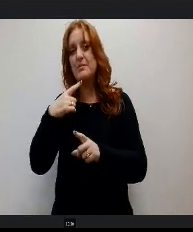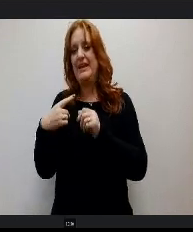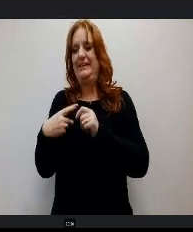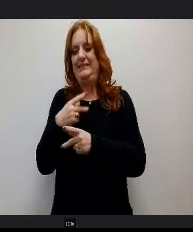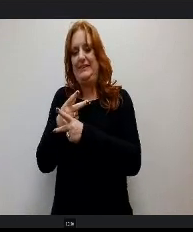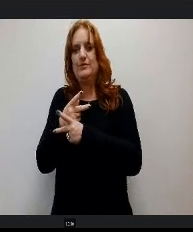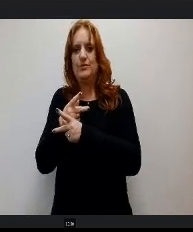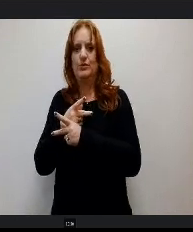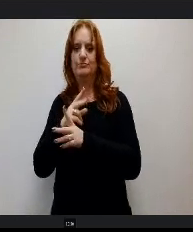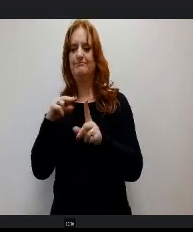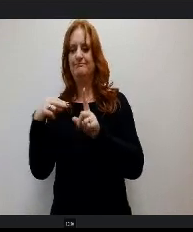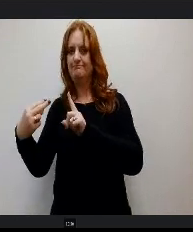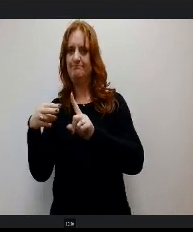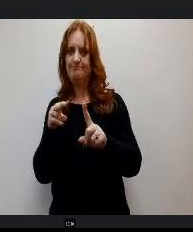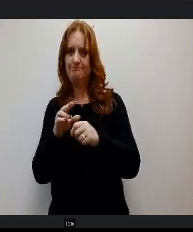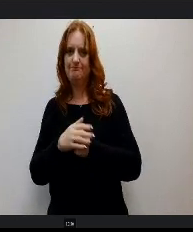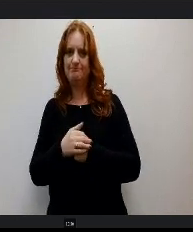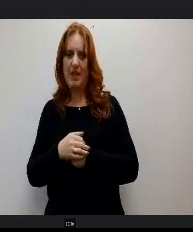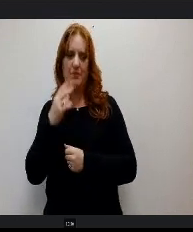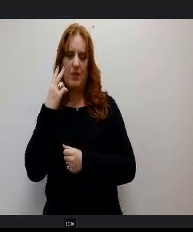Looking at both of those things. OK. Thank you.